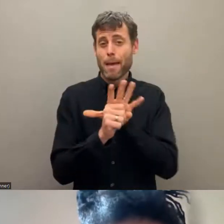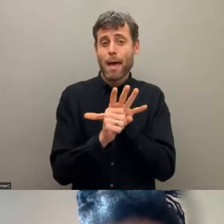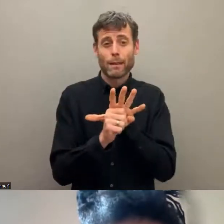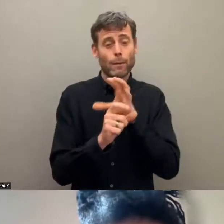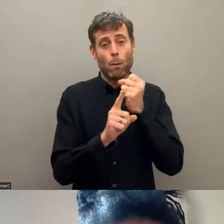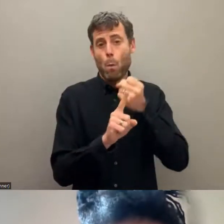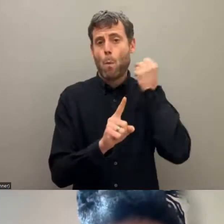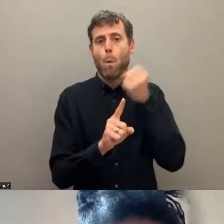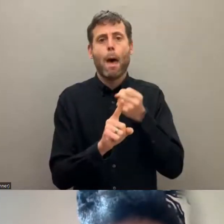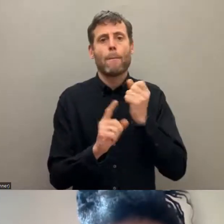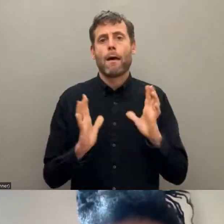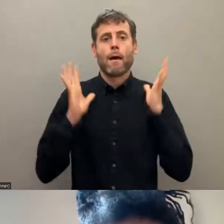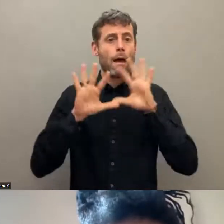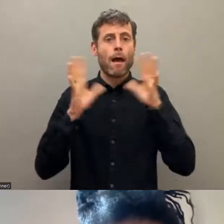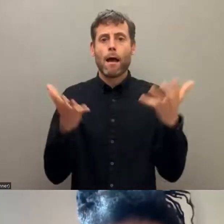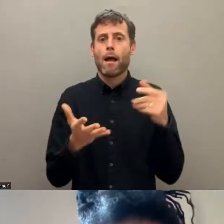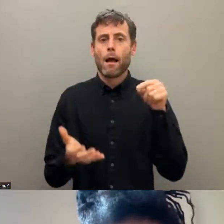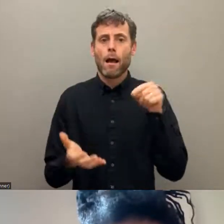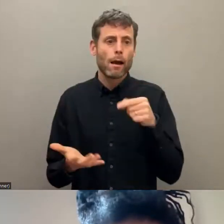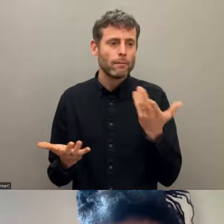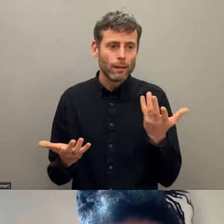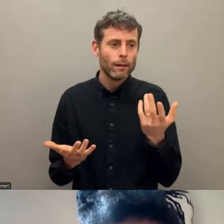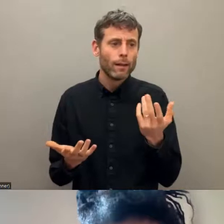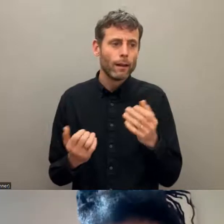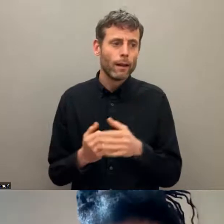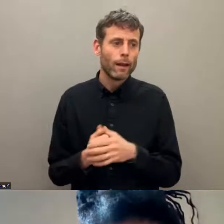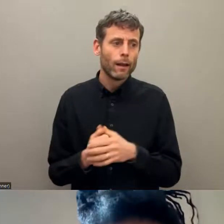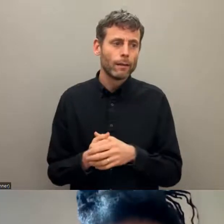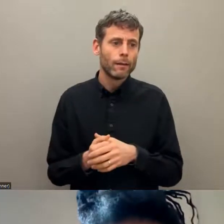with African American descendants, they are searching, they